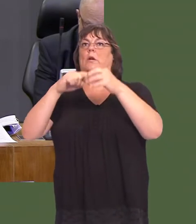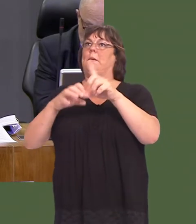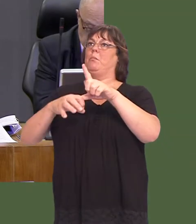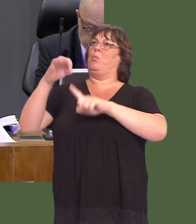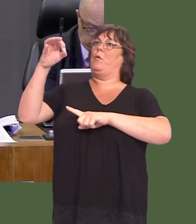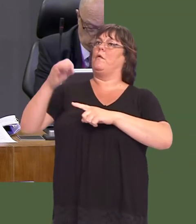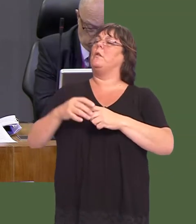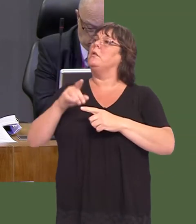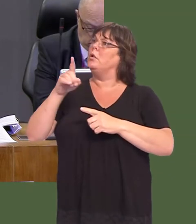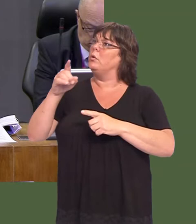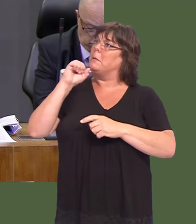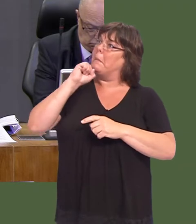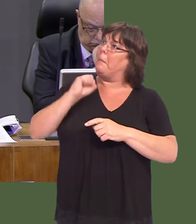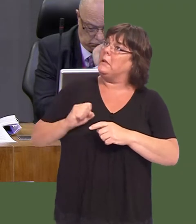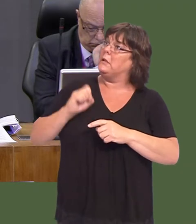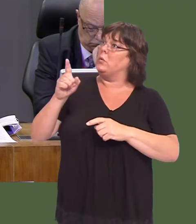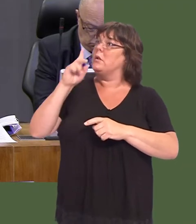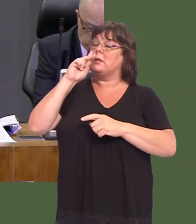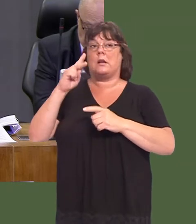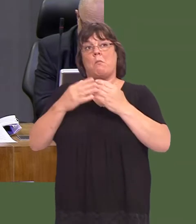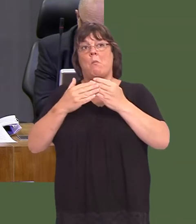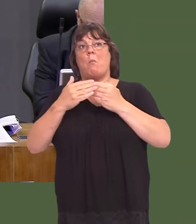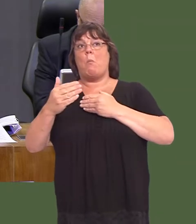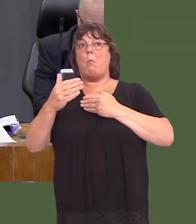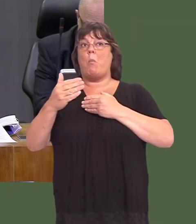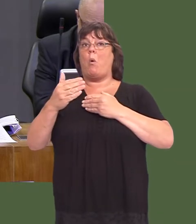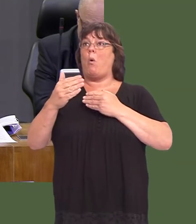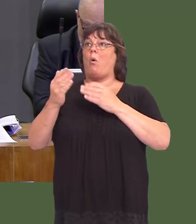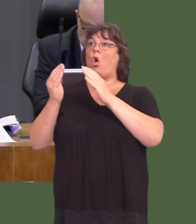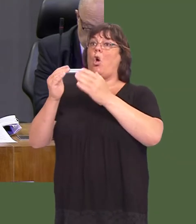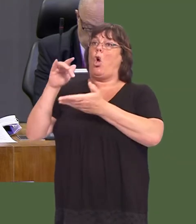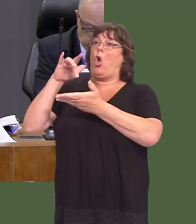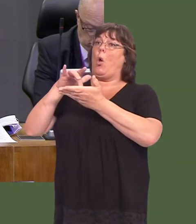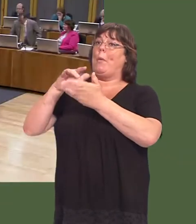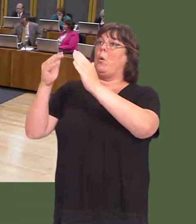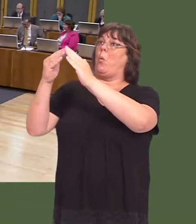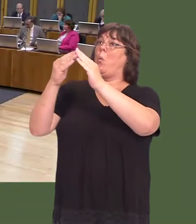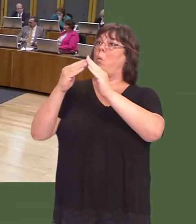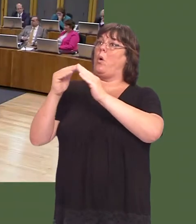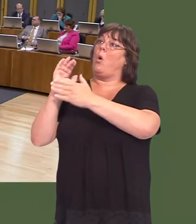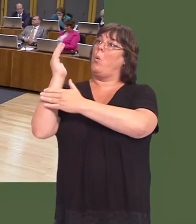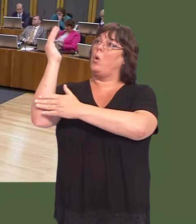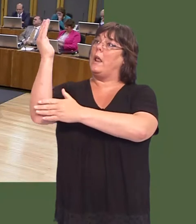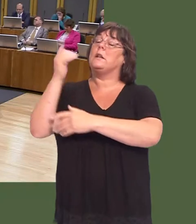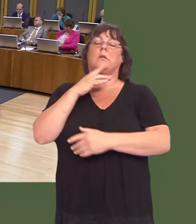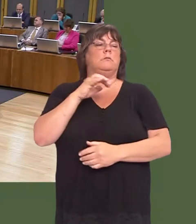Are you committed to seeing a significant increase in the amount of urban woodland we have? Carwyn Jones: Yes.